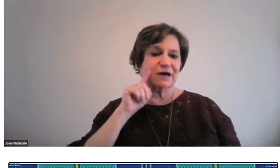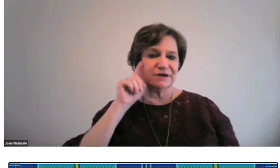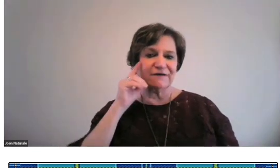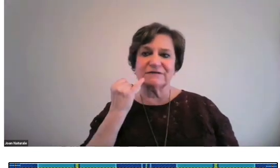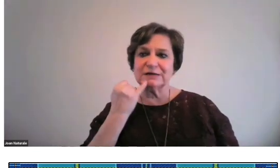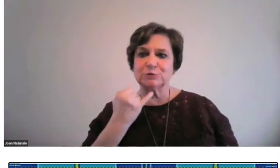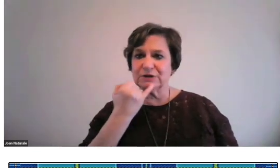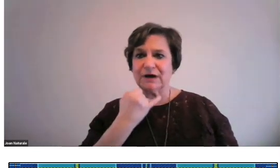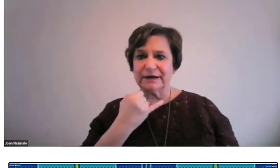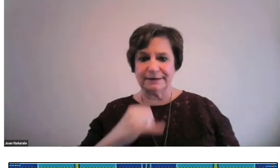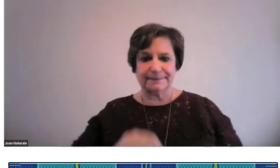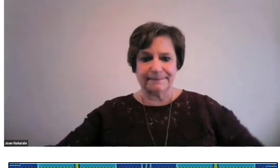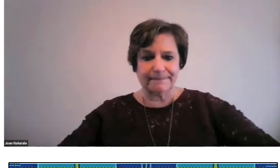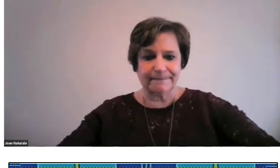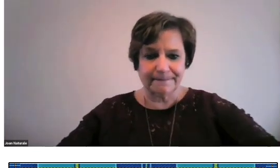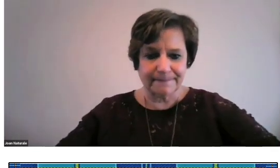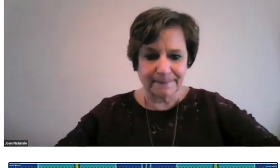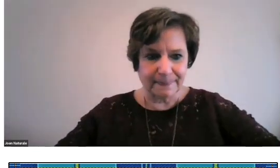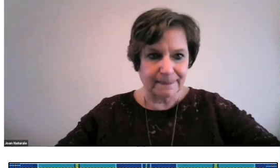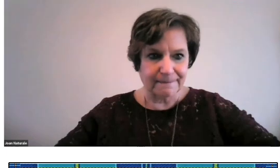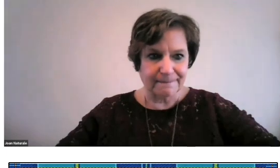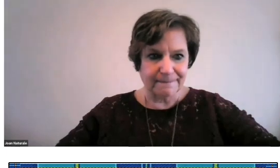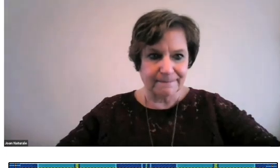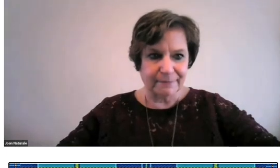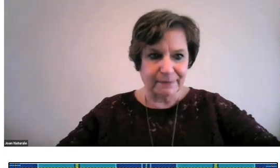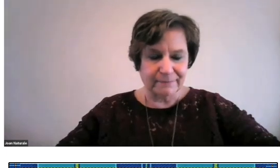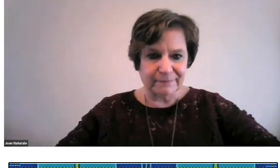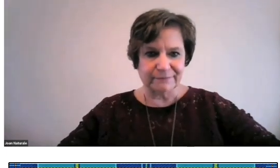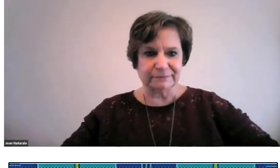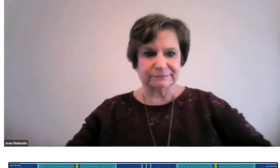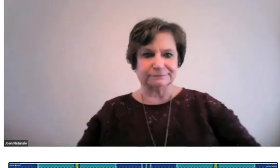The artist's name is Uzi, a deaf Israelite.